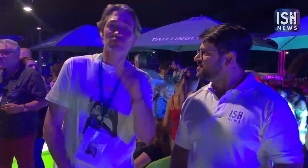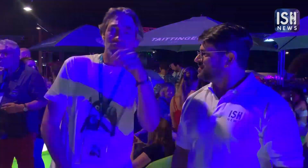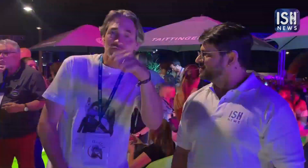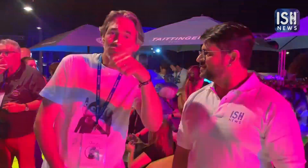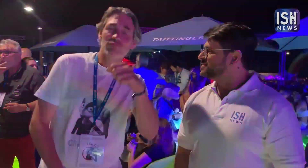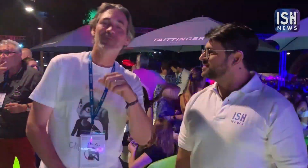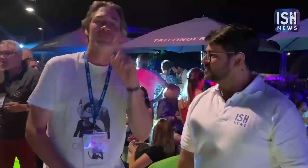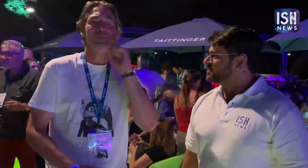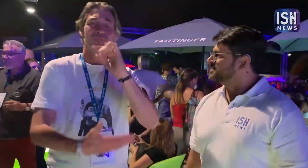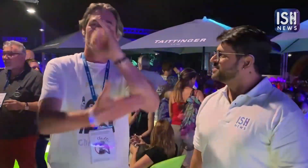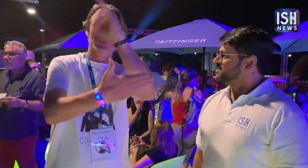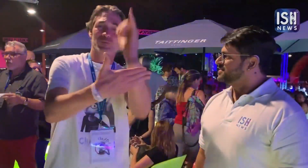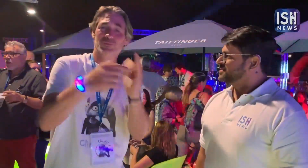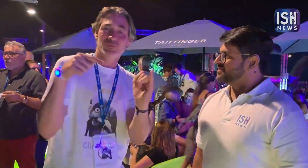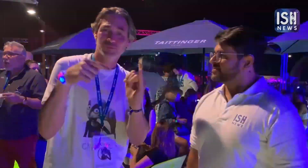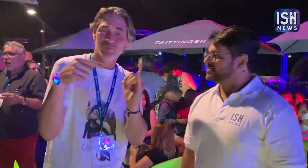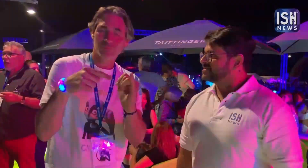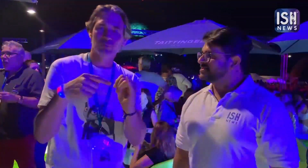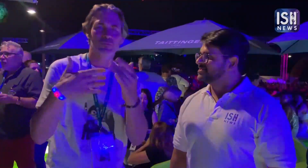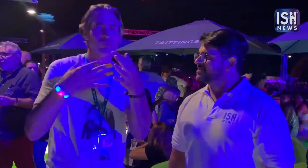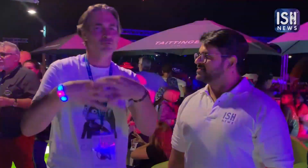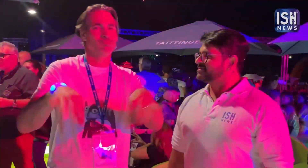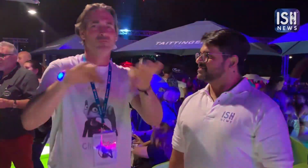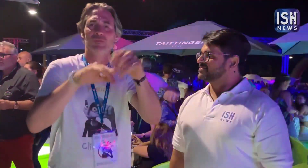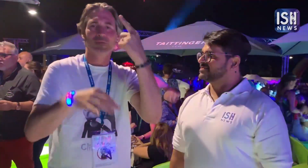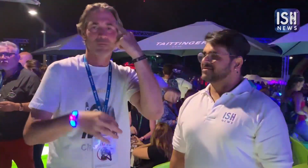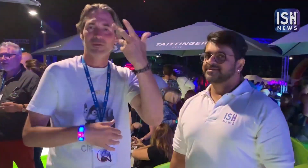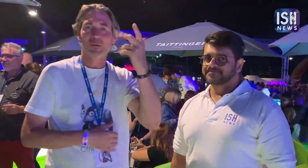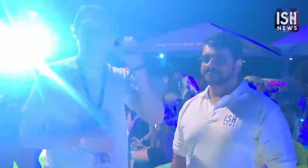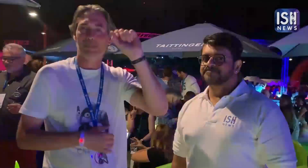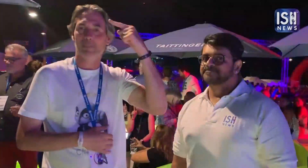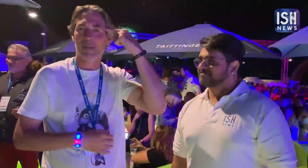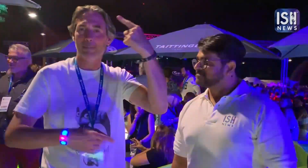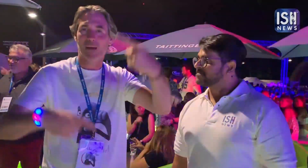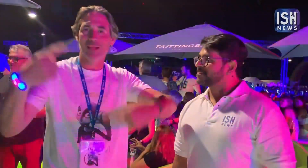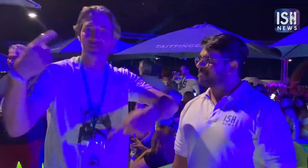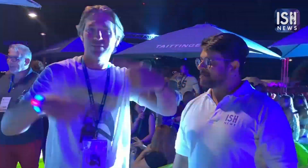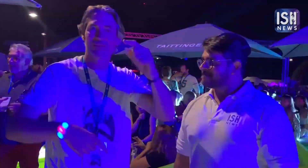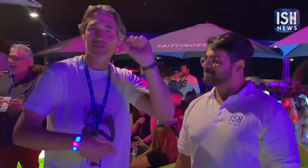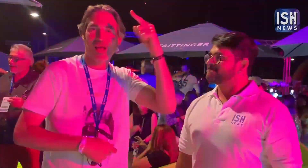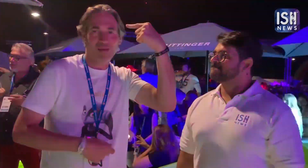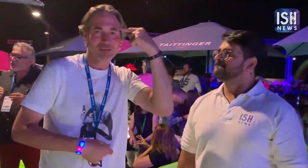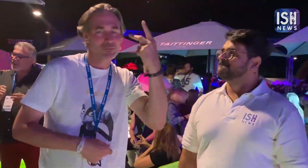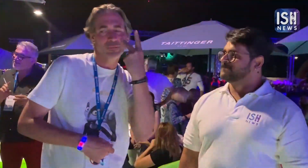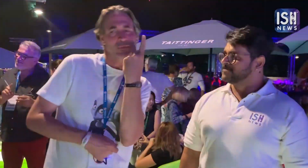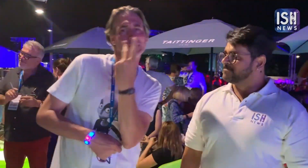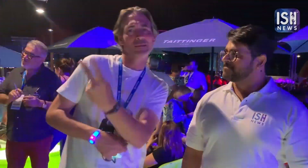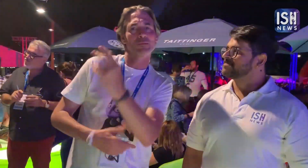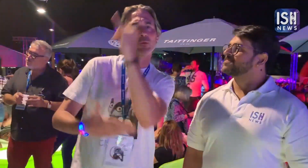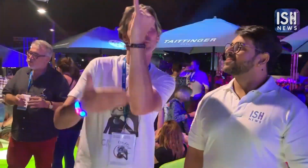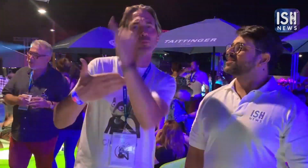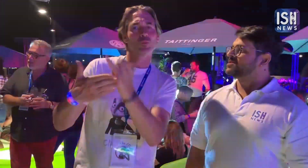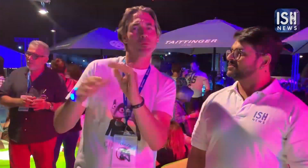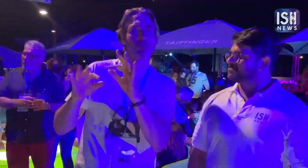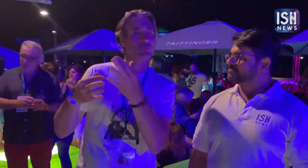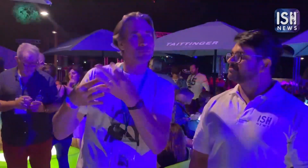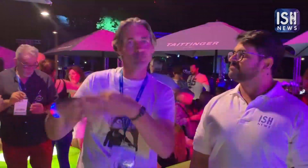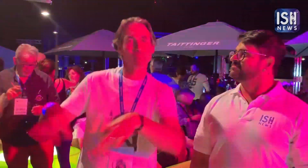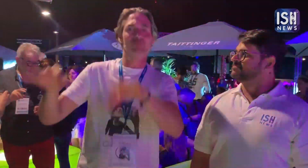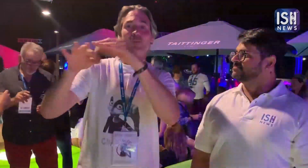Yes! Yes! Deaf artists are very important as it will draw the attention of governments and politicians.